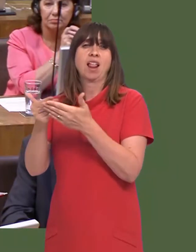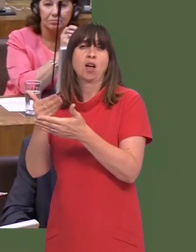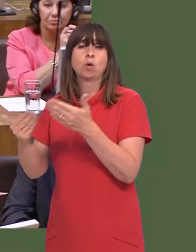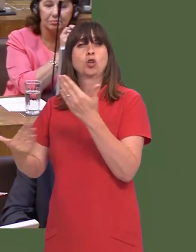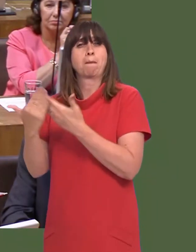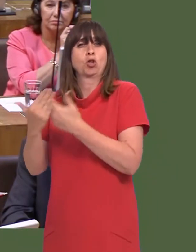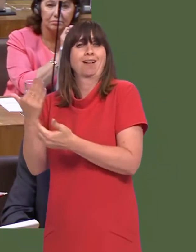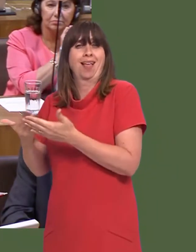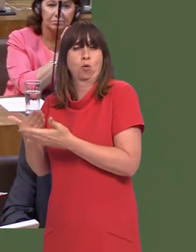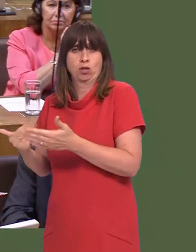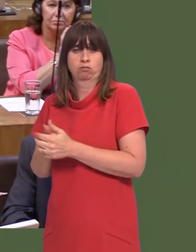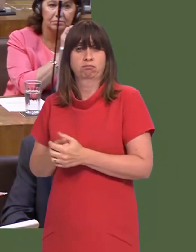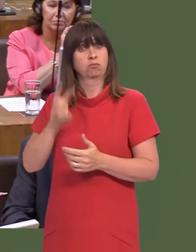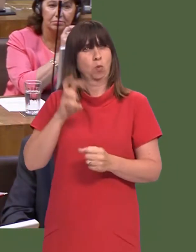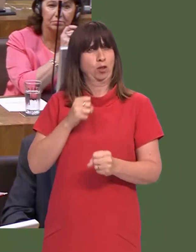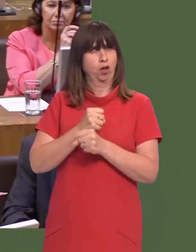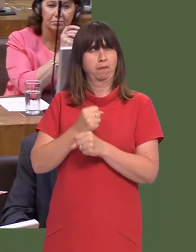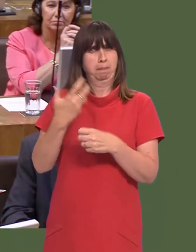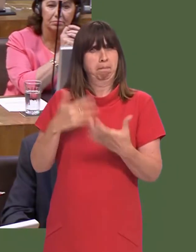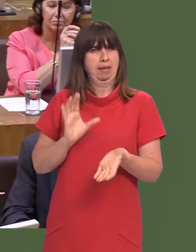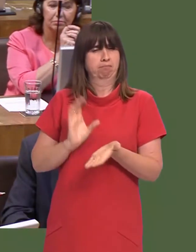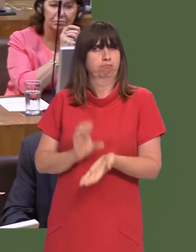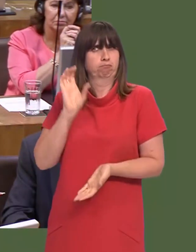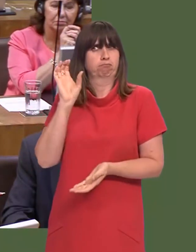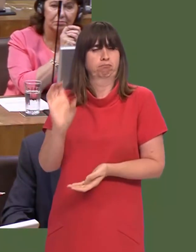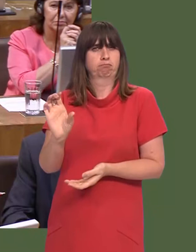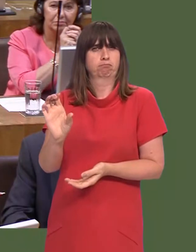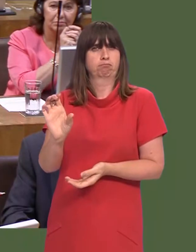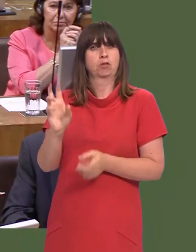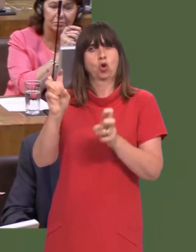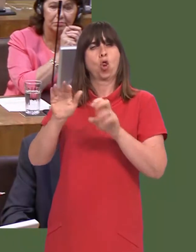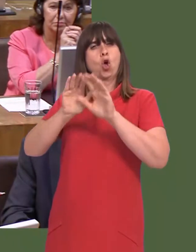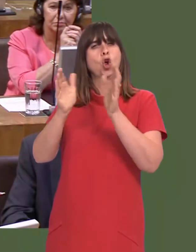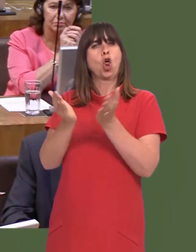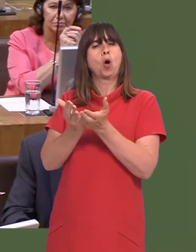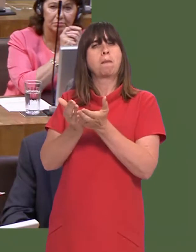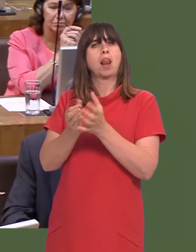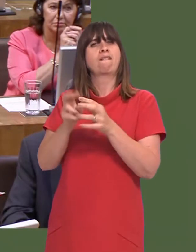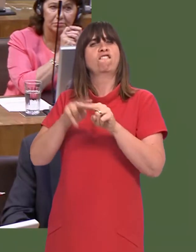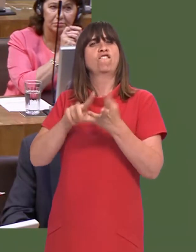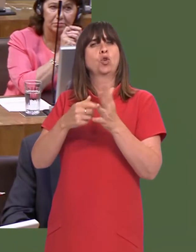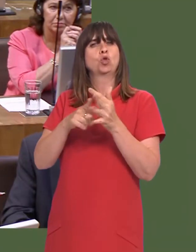foreign languages. As a demonstration of this, the Welsh Government has put in place Global Futures, a five-year